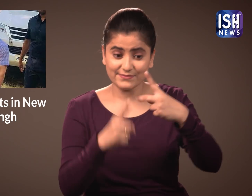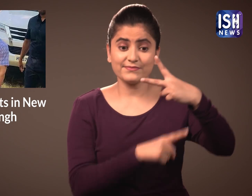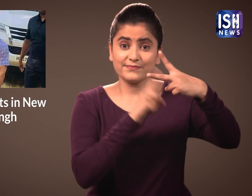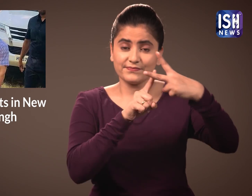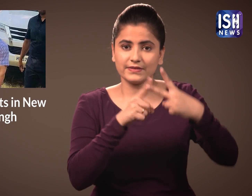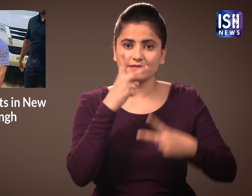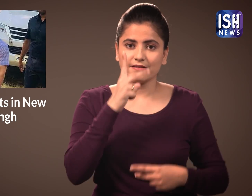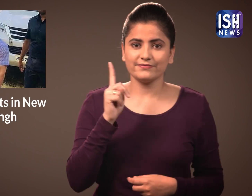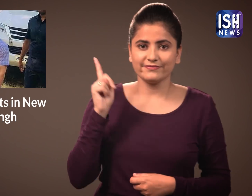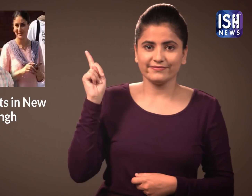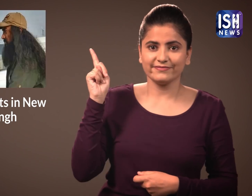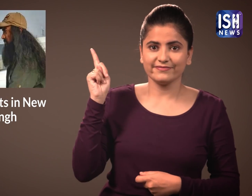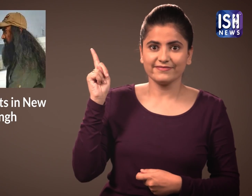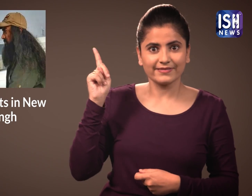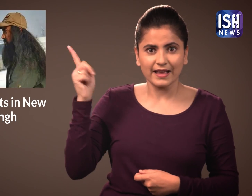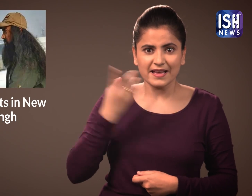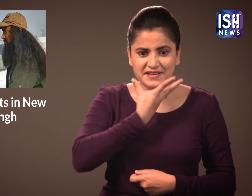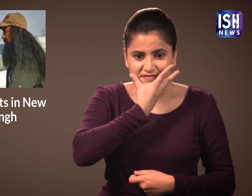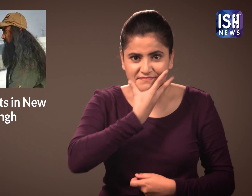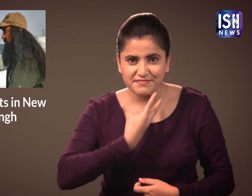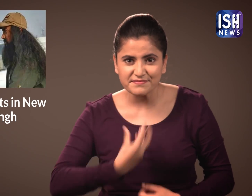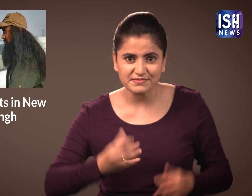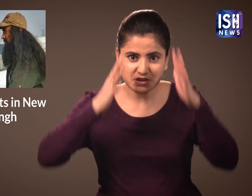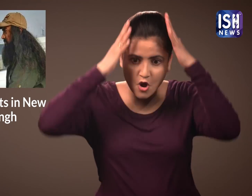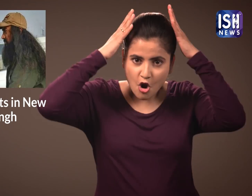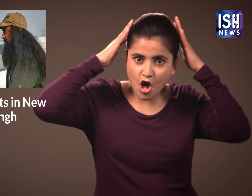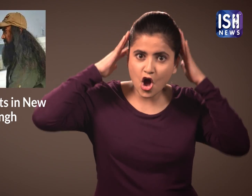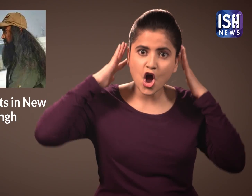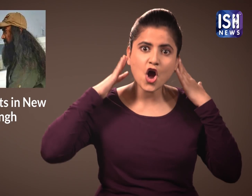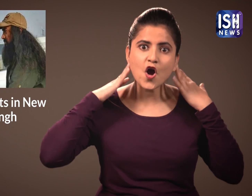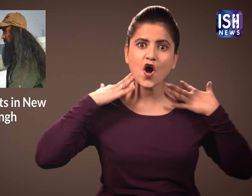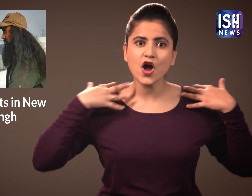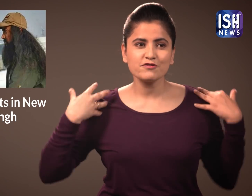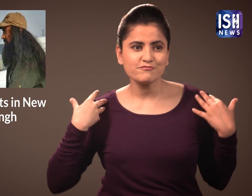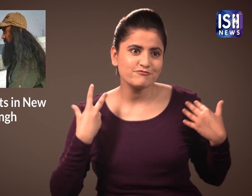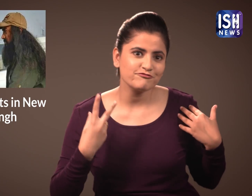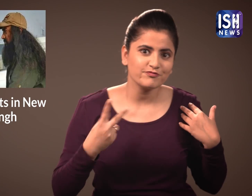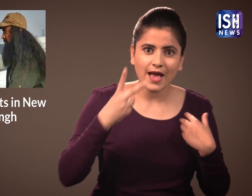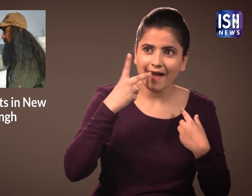In another image, Amir was seen with long hair and a long beard.